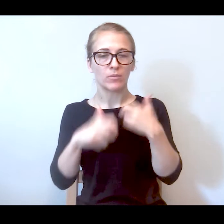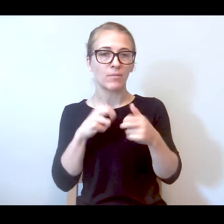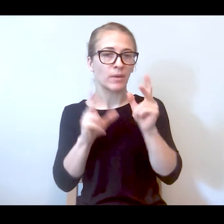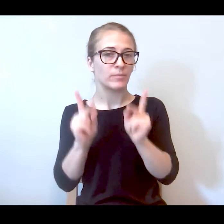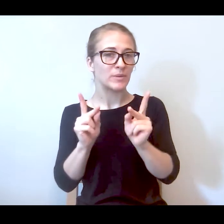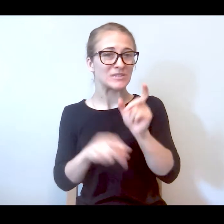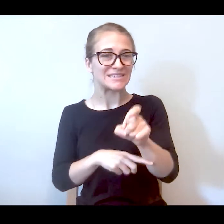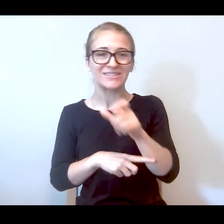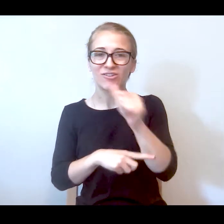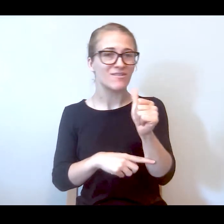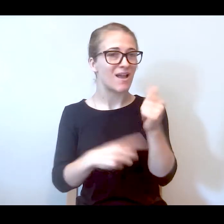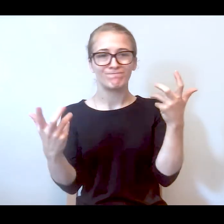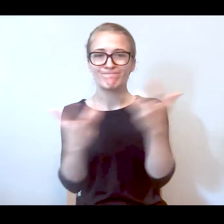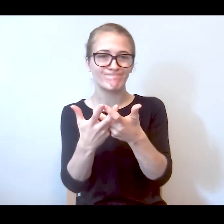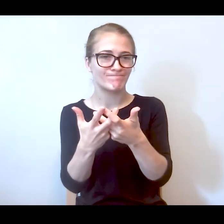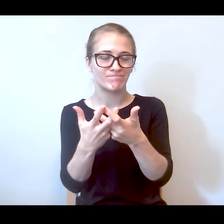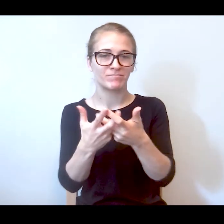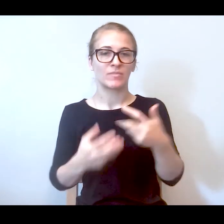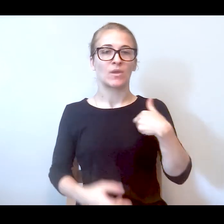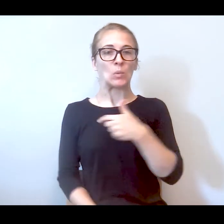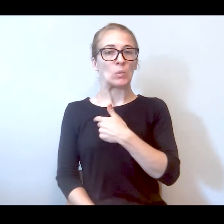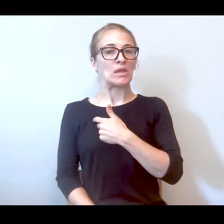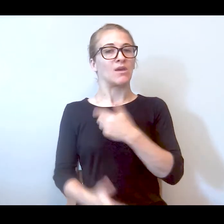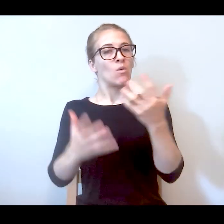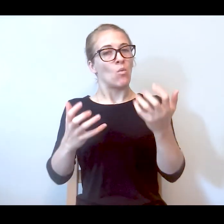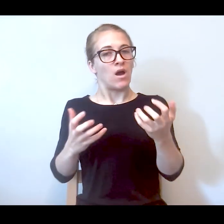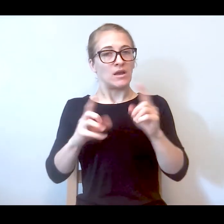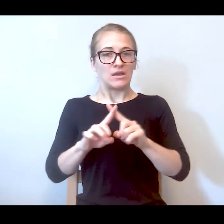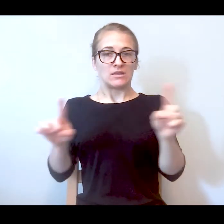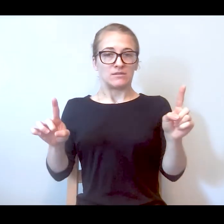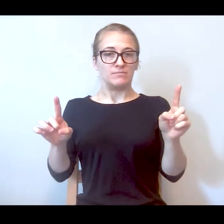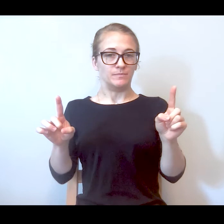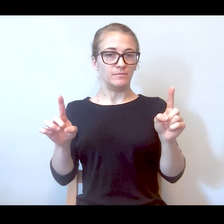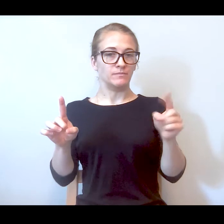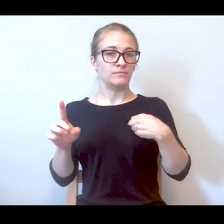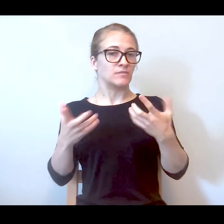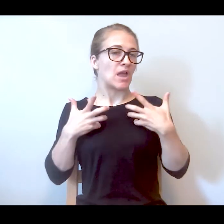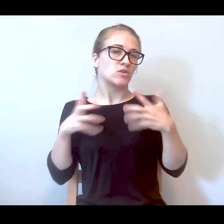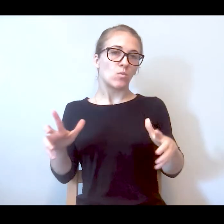not being met, and we would like -- the difference also, and I don't want to just keep on belaboring